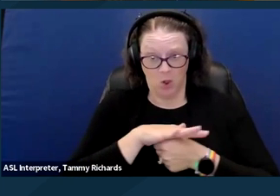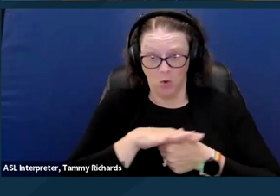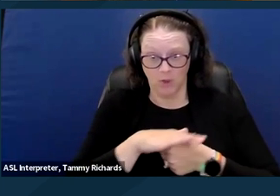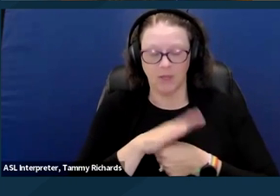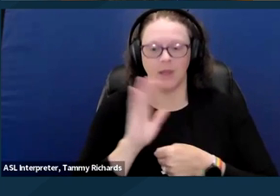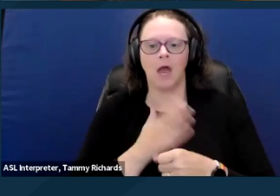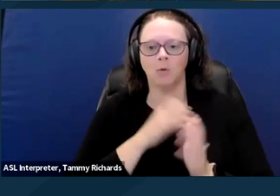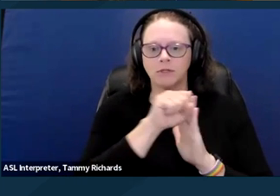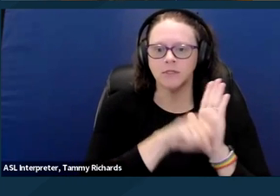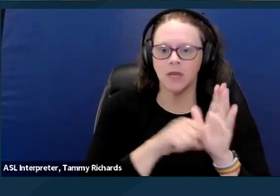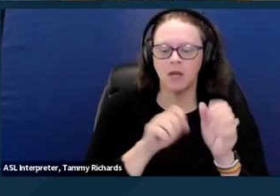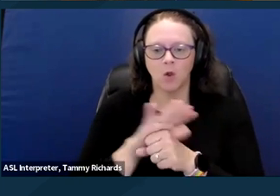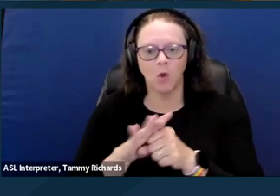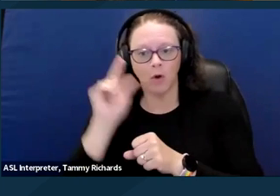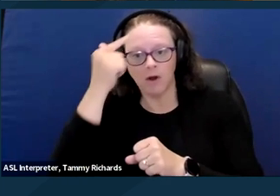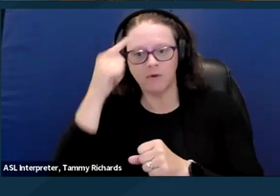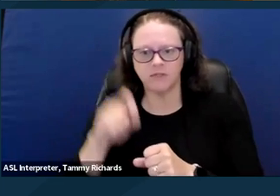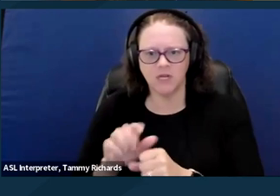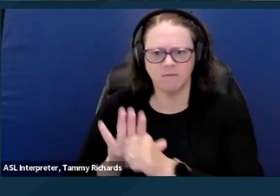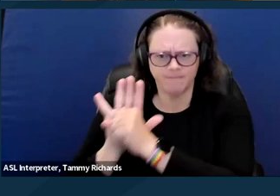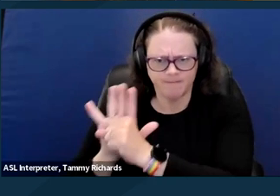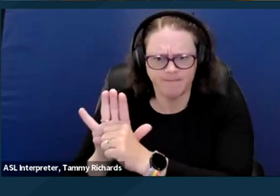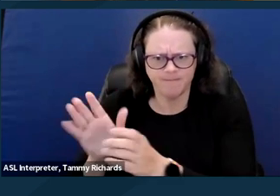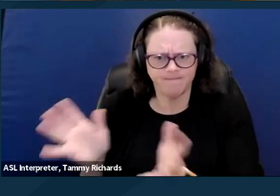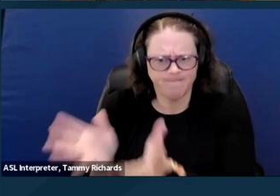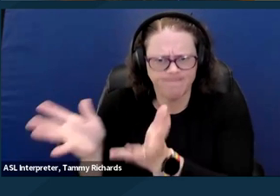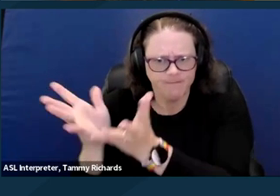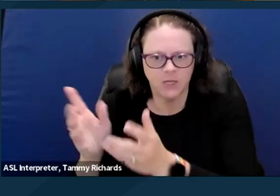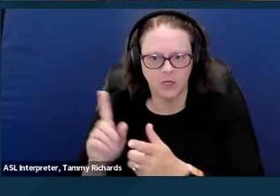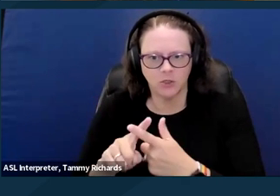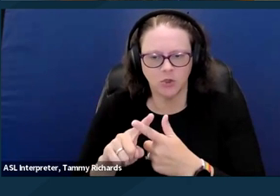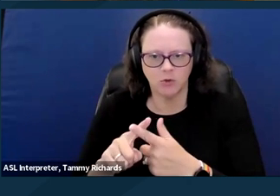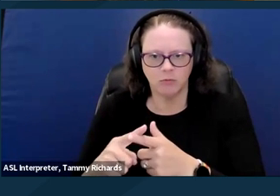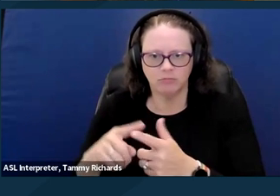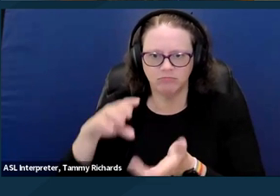to not only enshrine and codify these requirements in law, but we should also be engaging